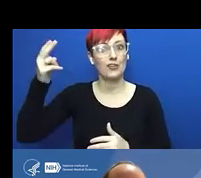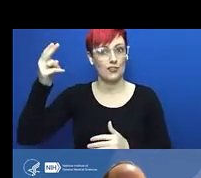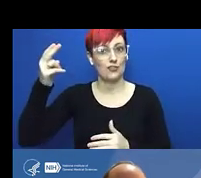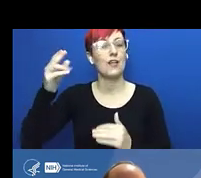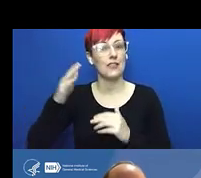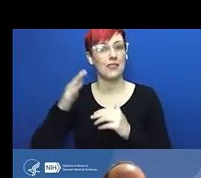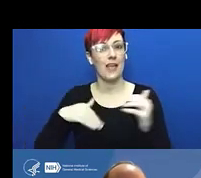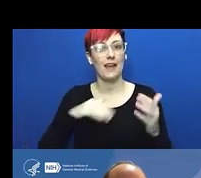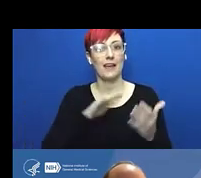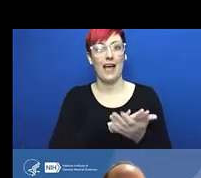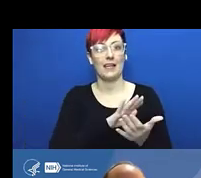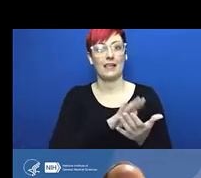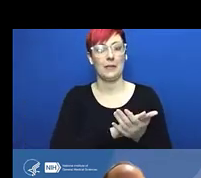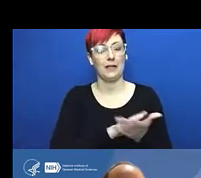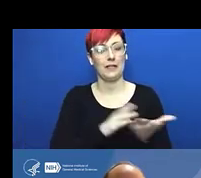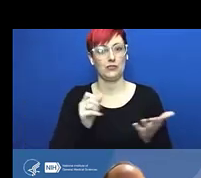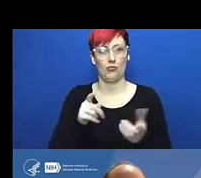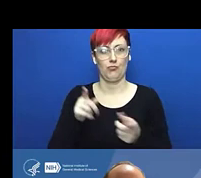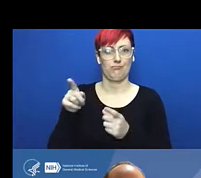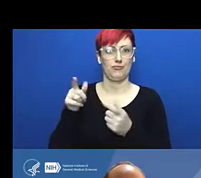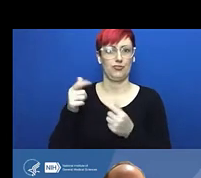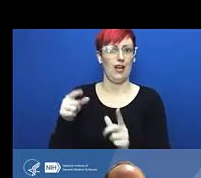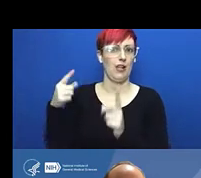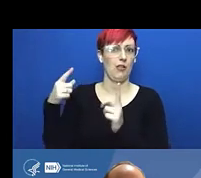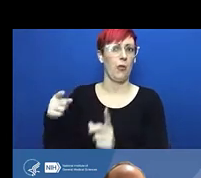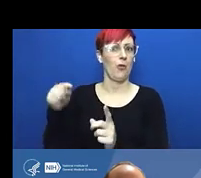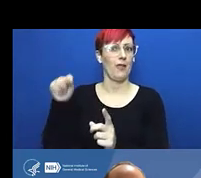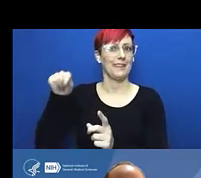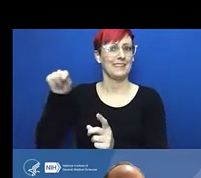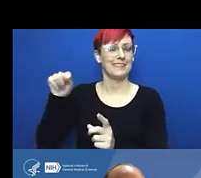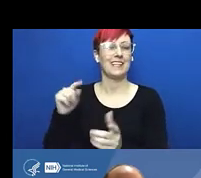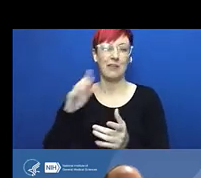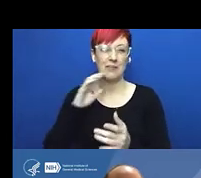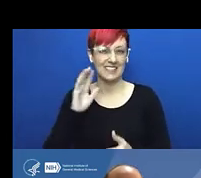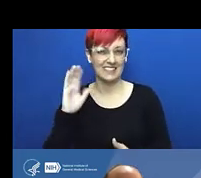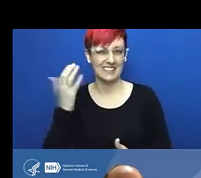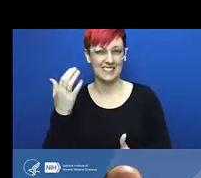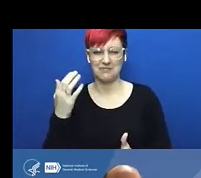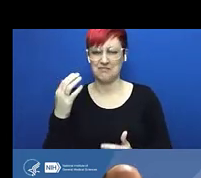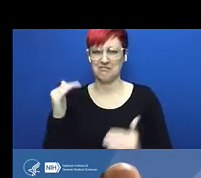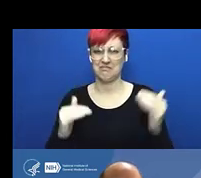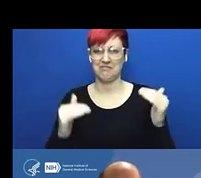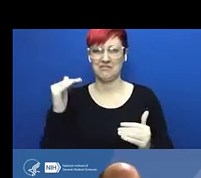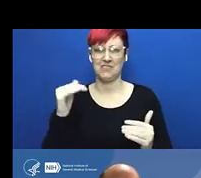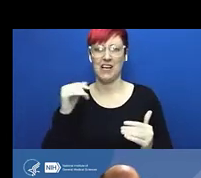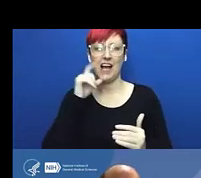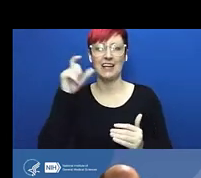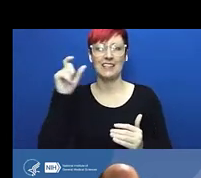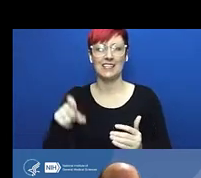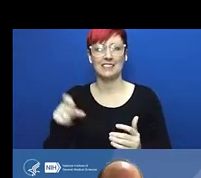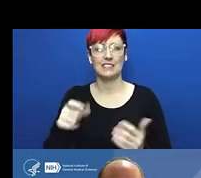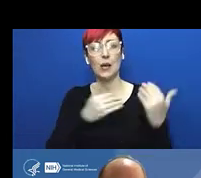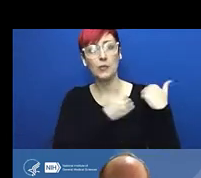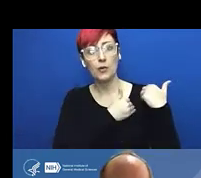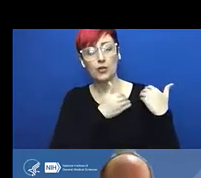We have seen cases in biology as well, and a number of different disciplines and fields. And I should say I'm just showing you